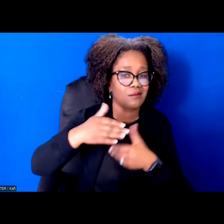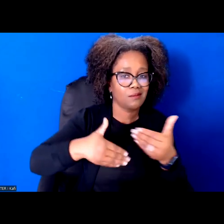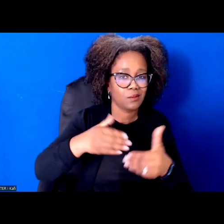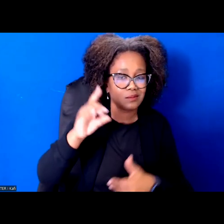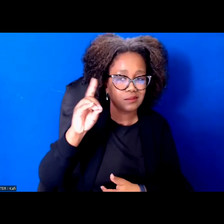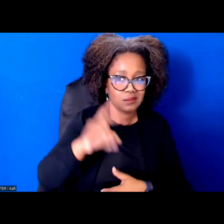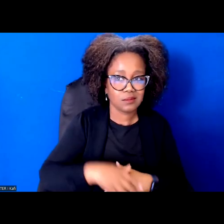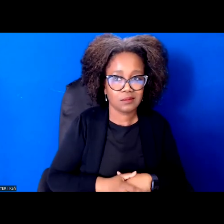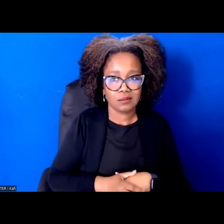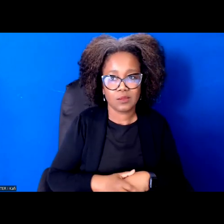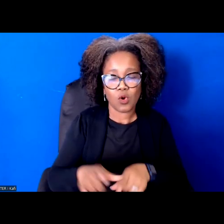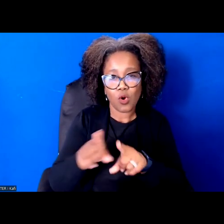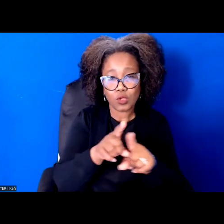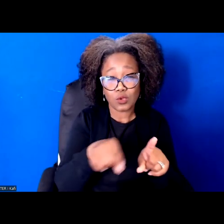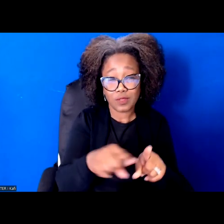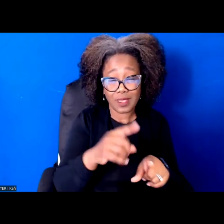heaviest burdens of those decisions.